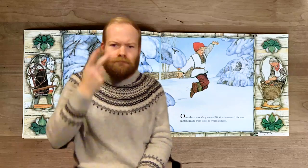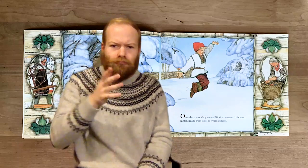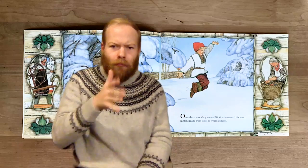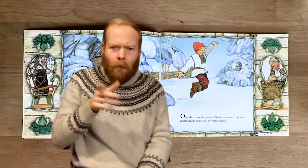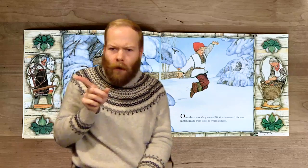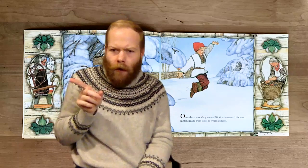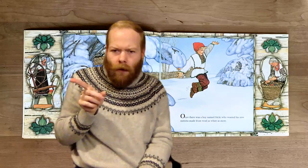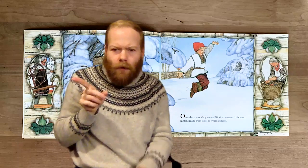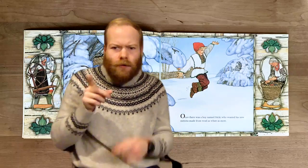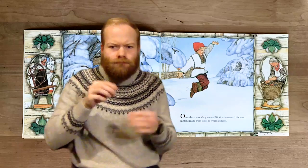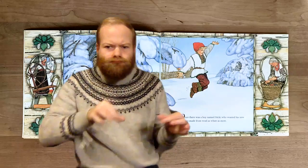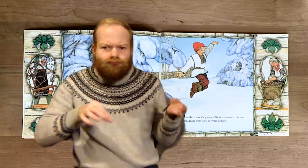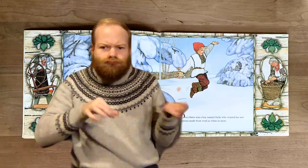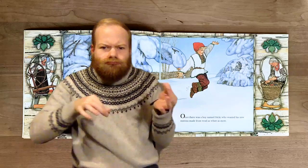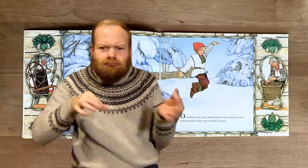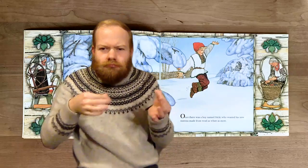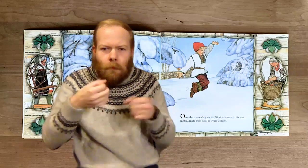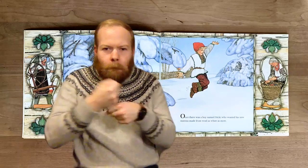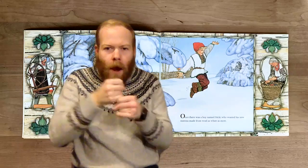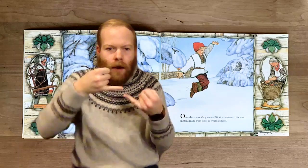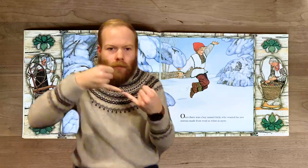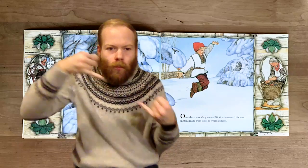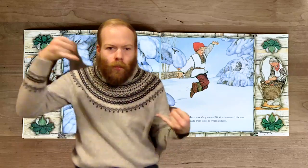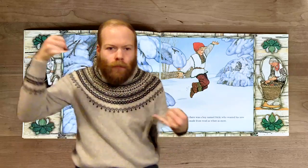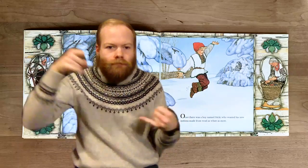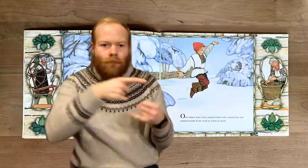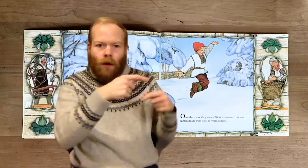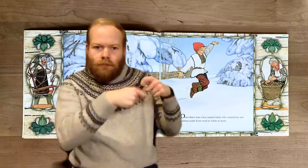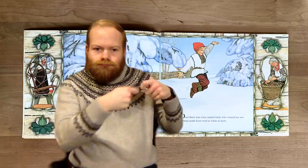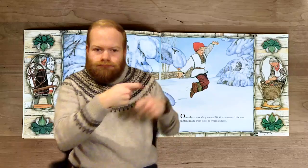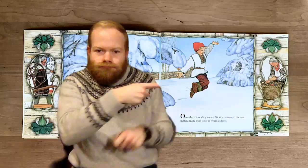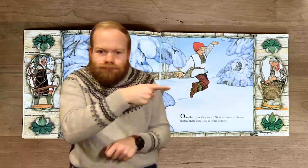The grandma is spinning and making yarn. She adds it to the big basket of yarn.